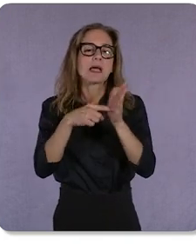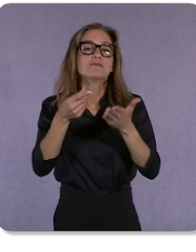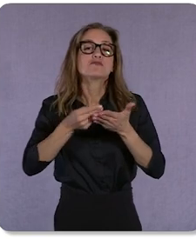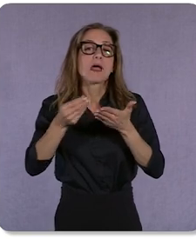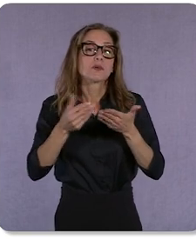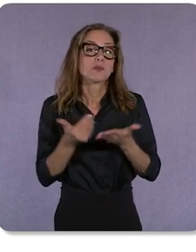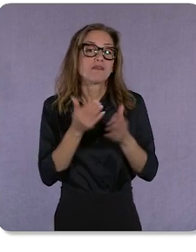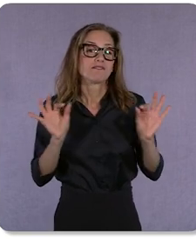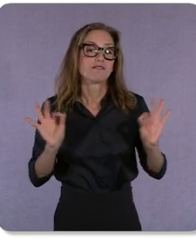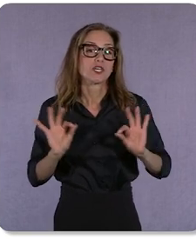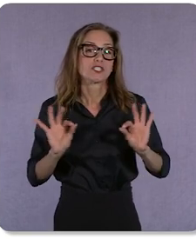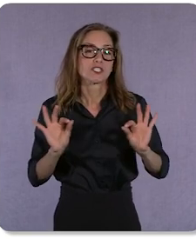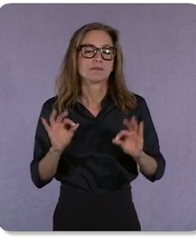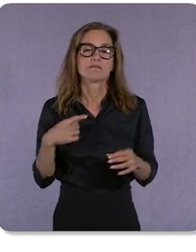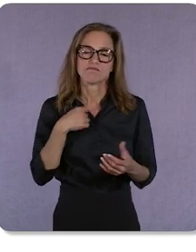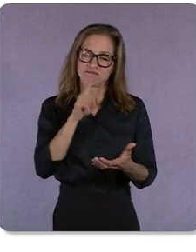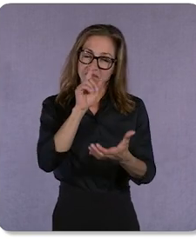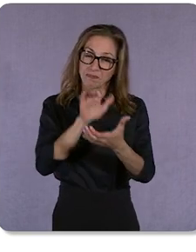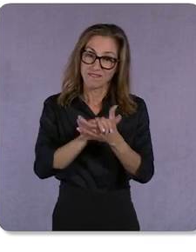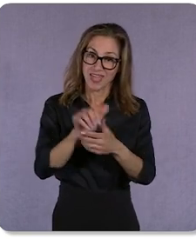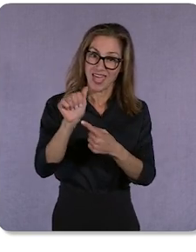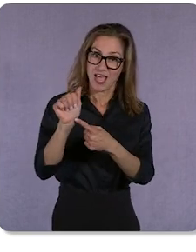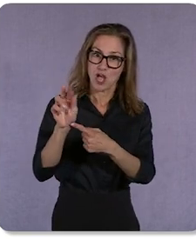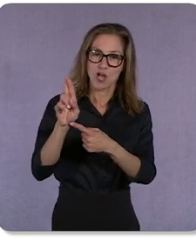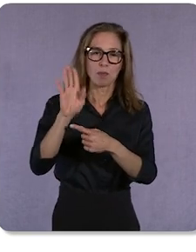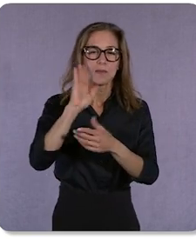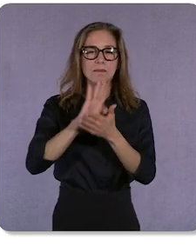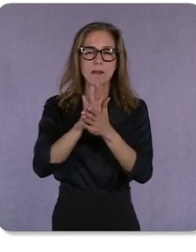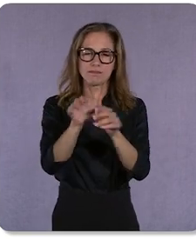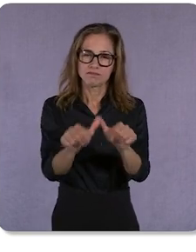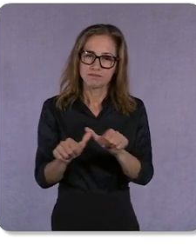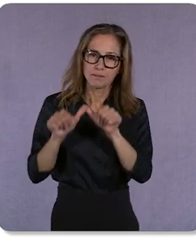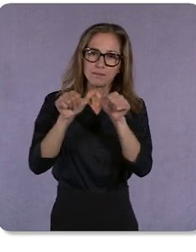We believe AR will become the next permanent staple in how shoppers